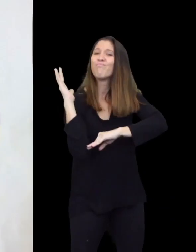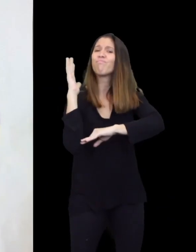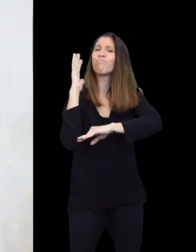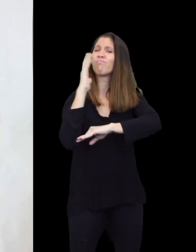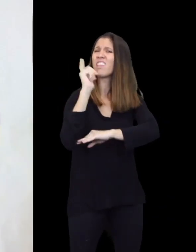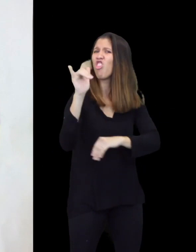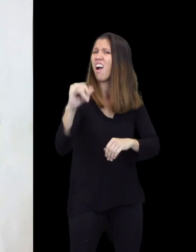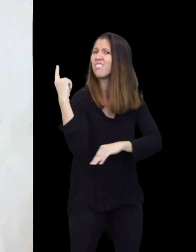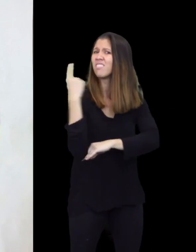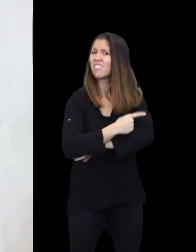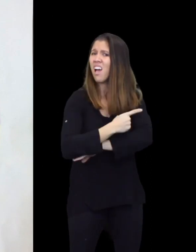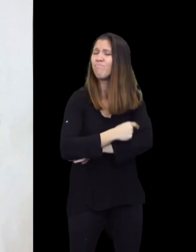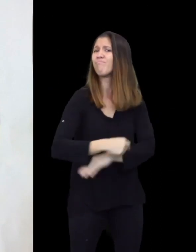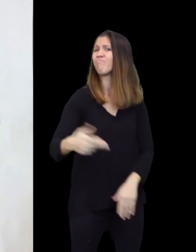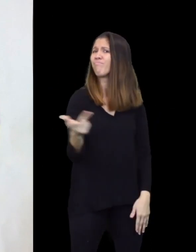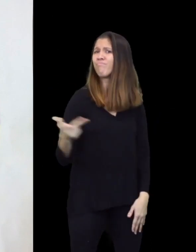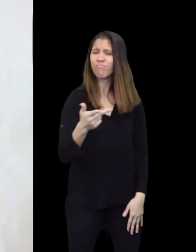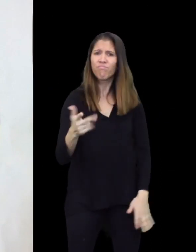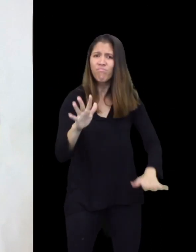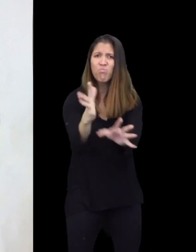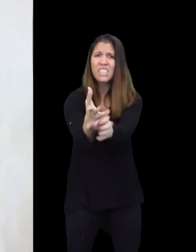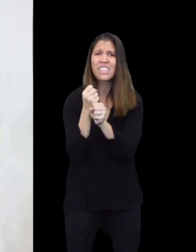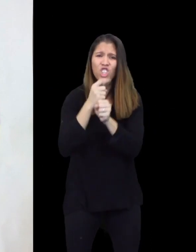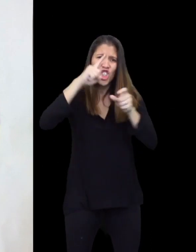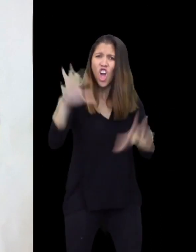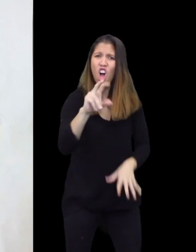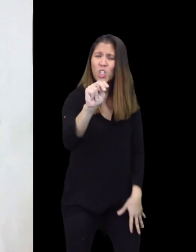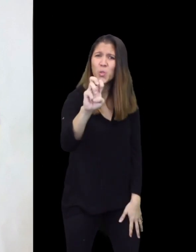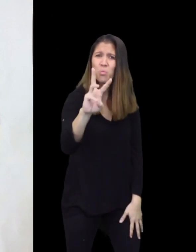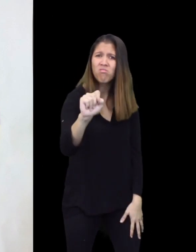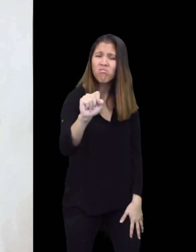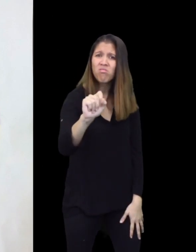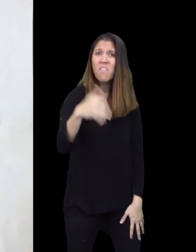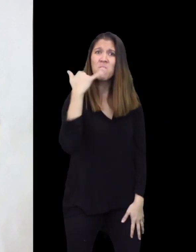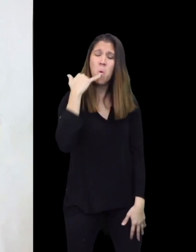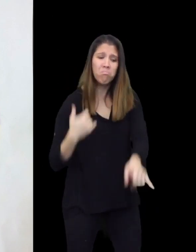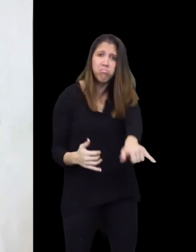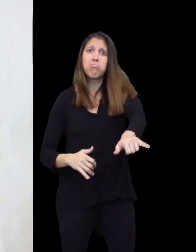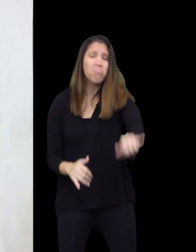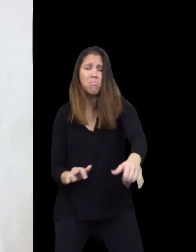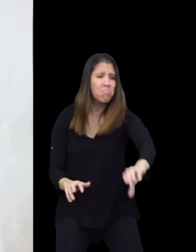Later that day, they received some shocking news.. The phone rang!